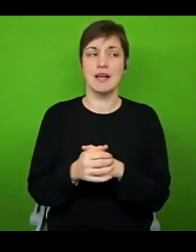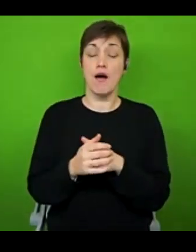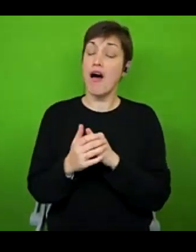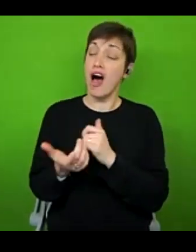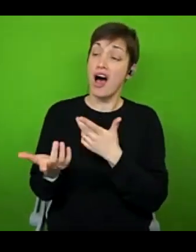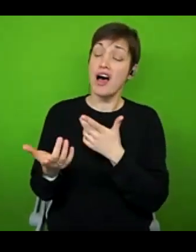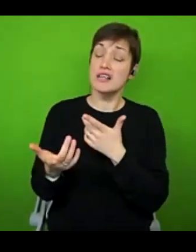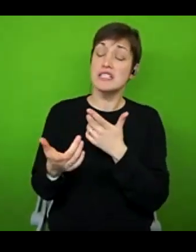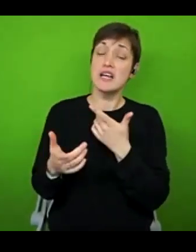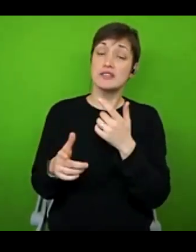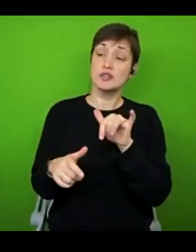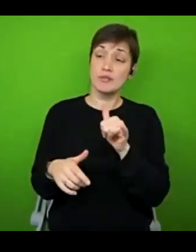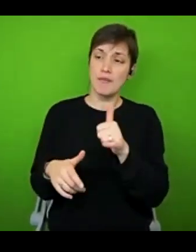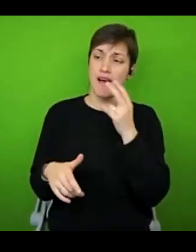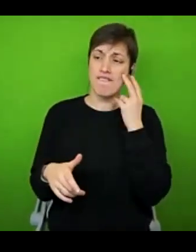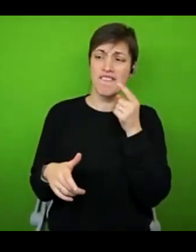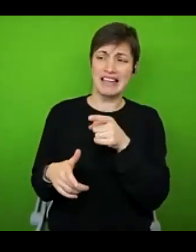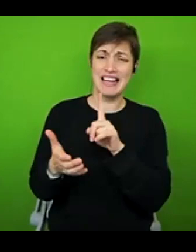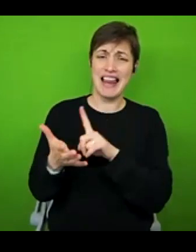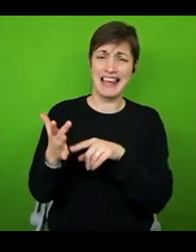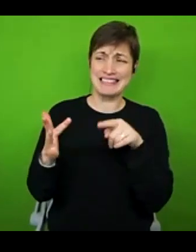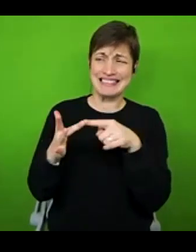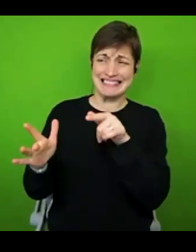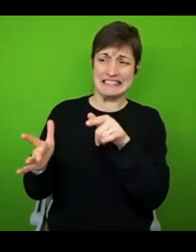sometimes find LinkedIn a little bit daunting still. So that's really good to know.